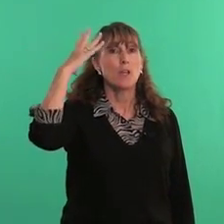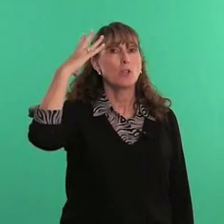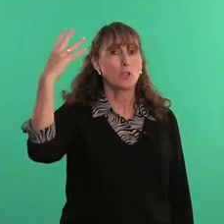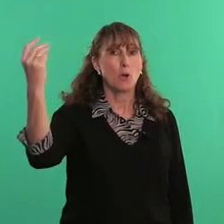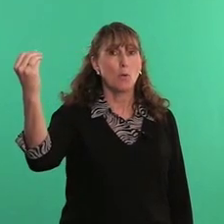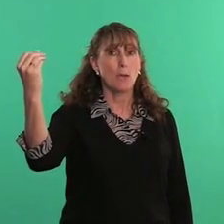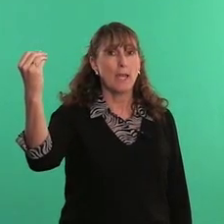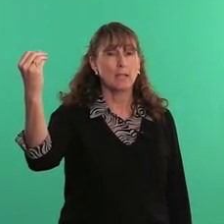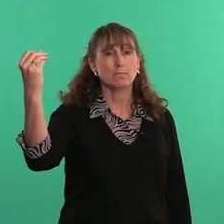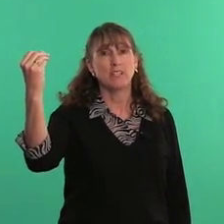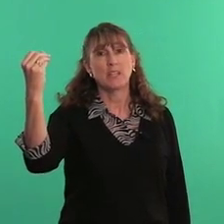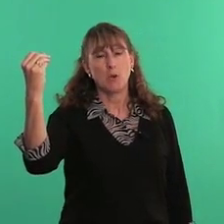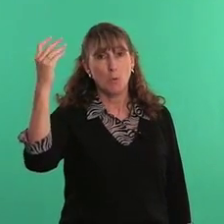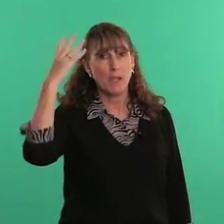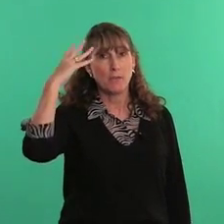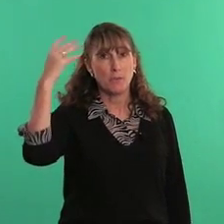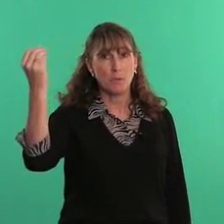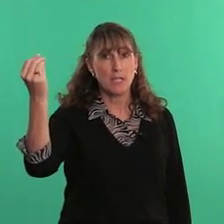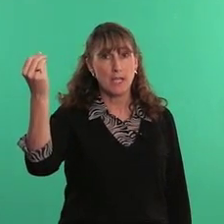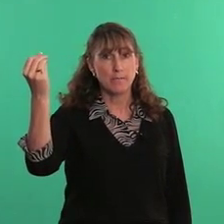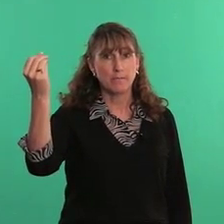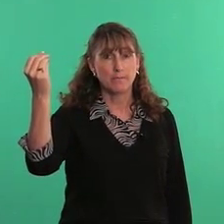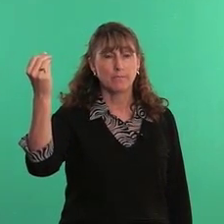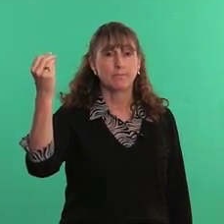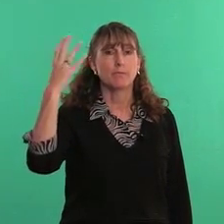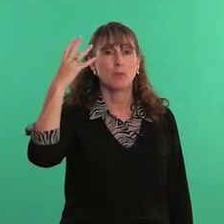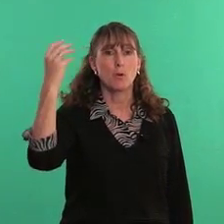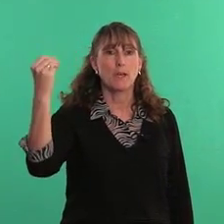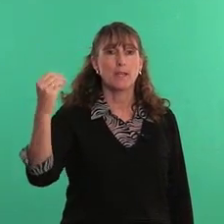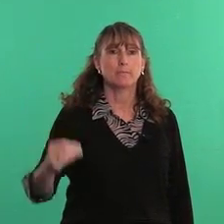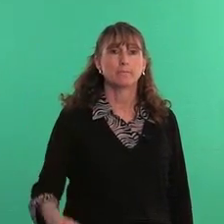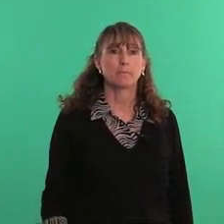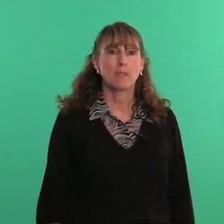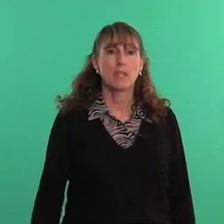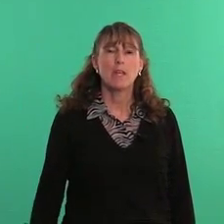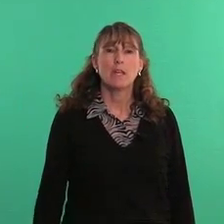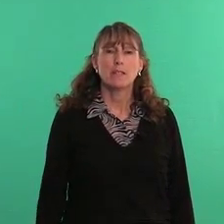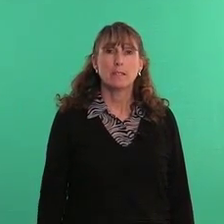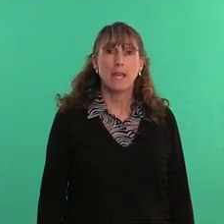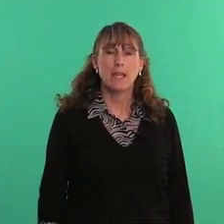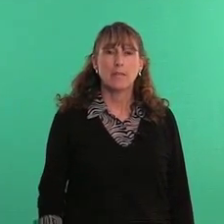to go away like go away for the weekend - go away stay